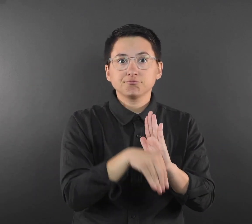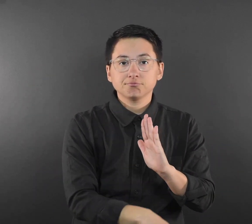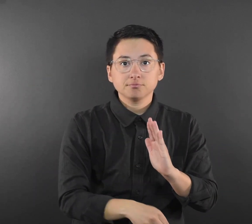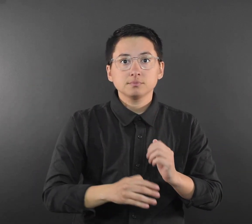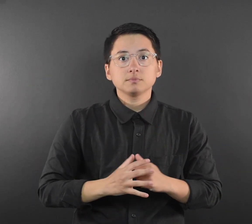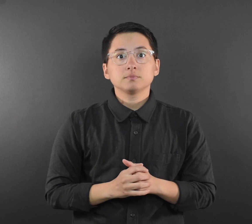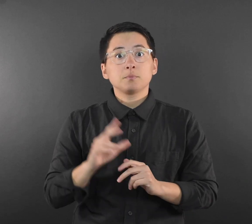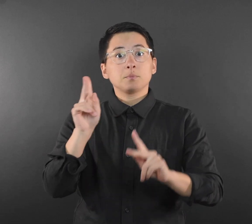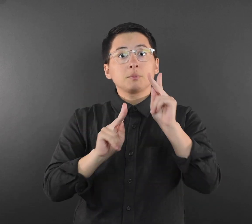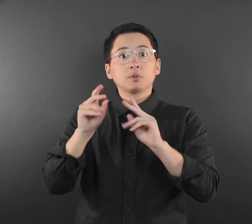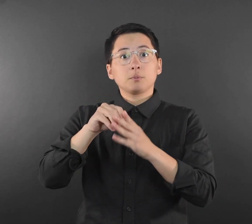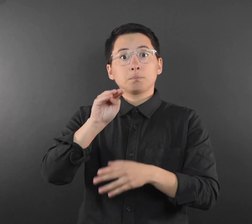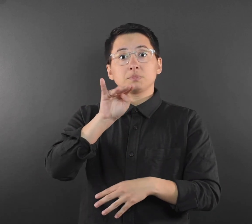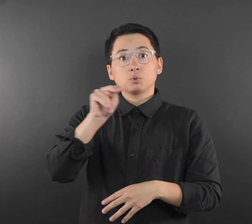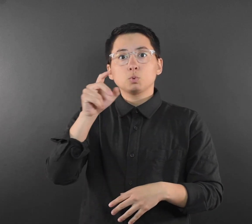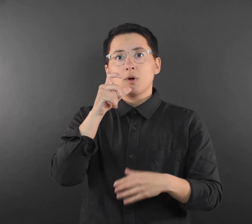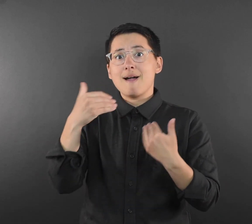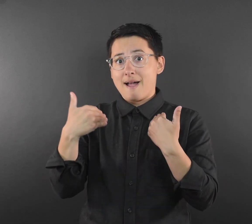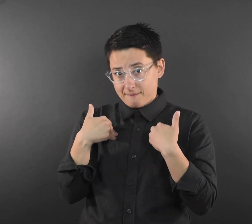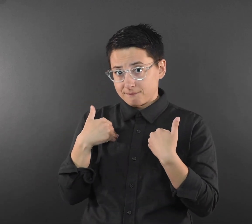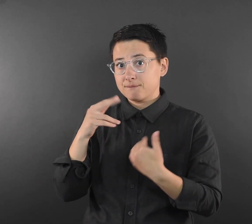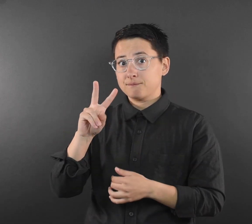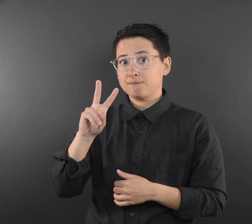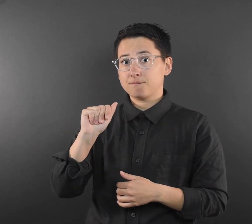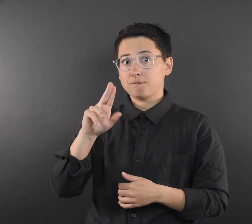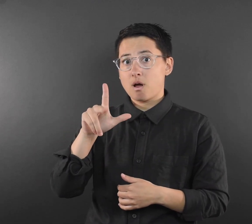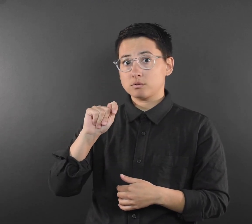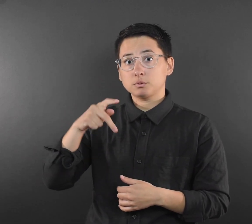People in Minnesota who have Vault PCR tests at home